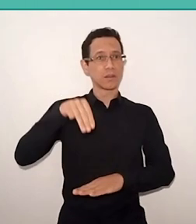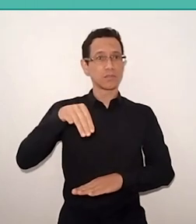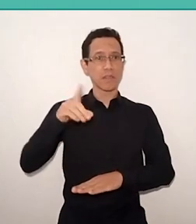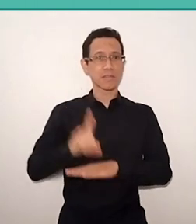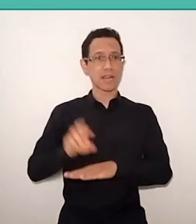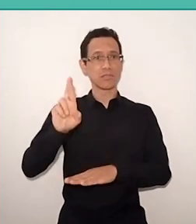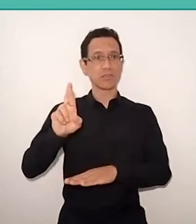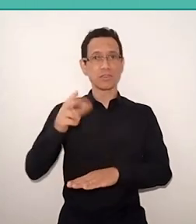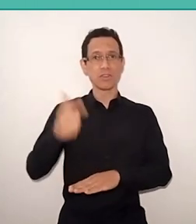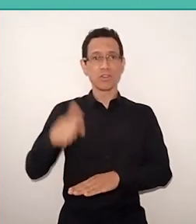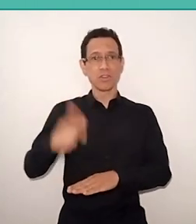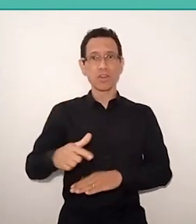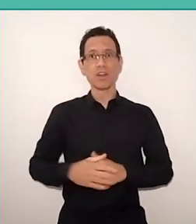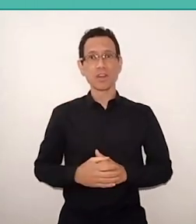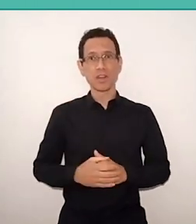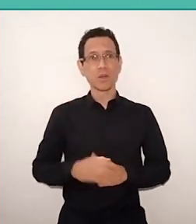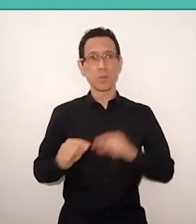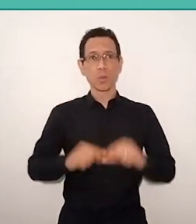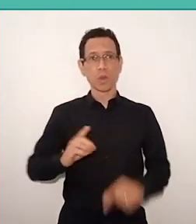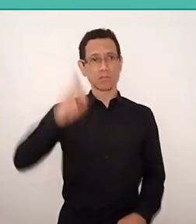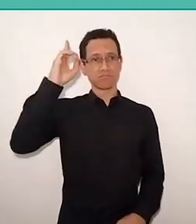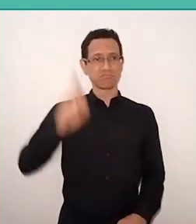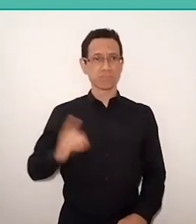He studied law, and dropped out the profession in the first cause.